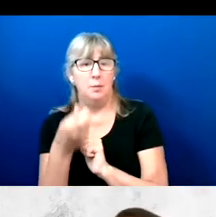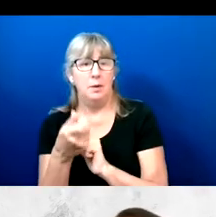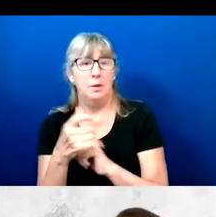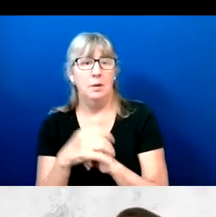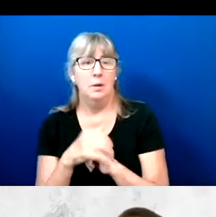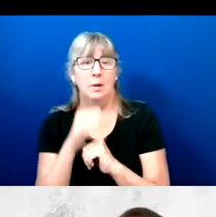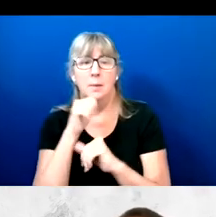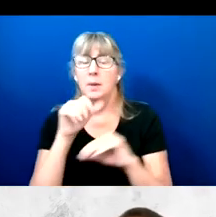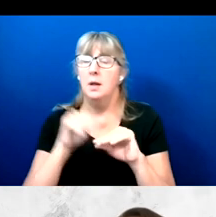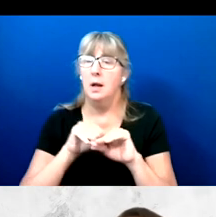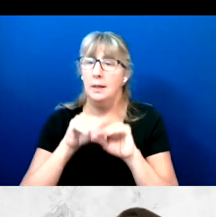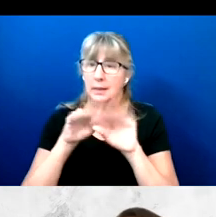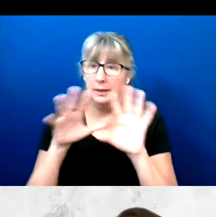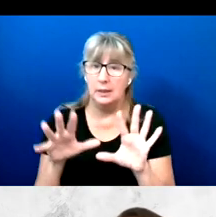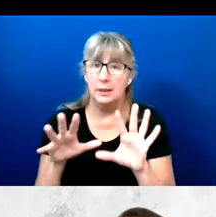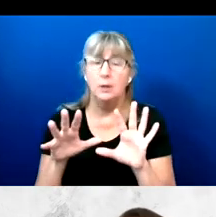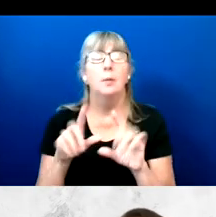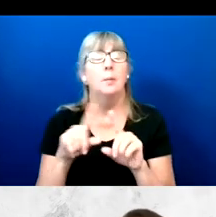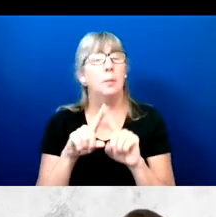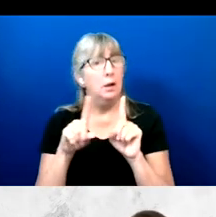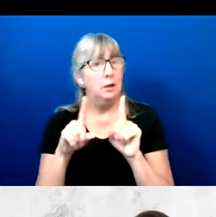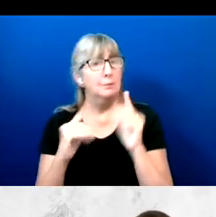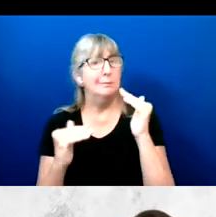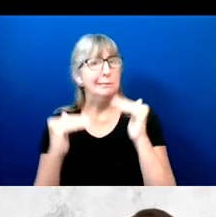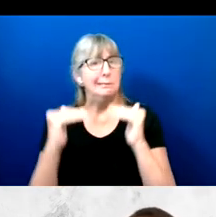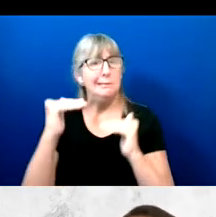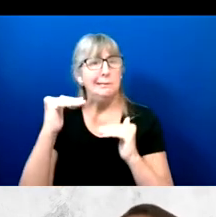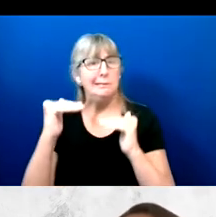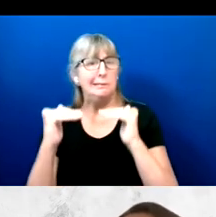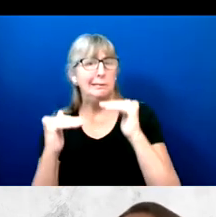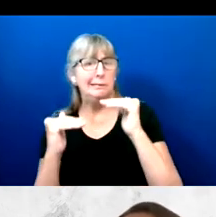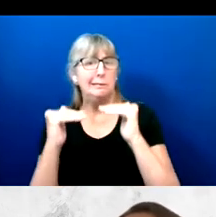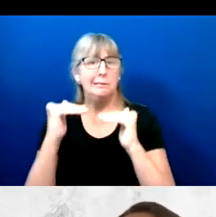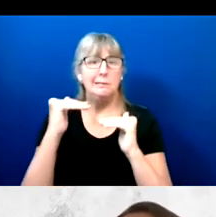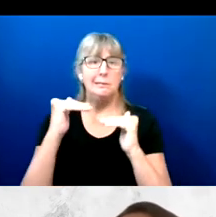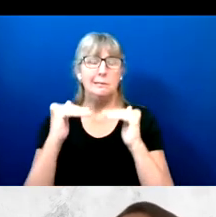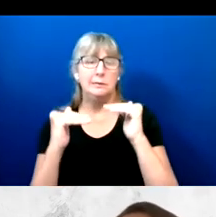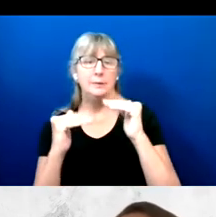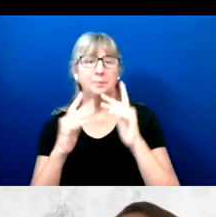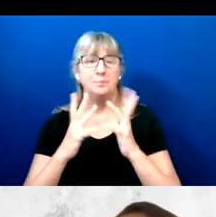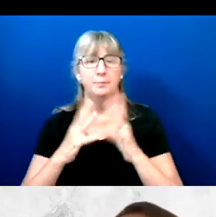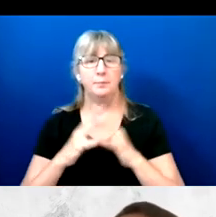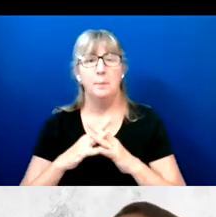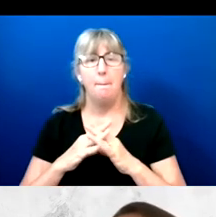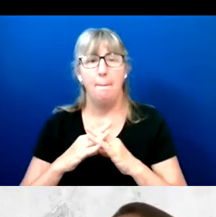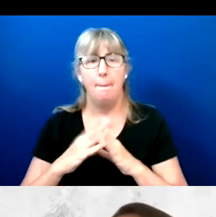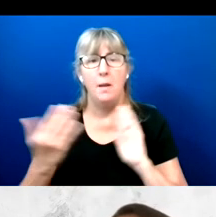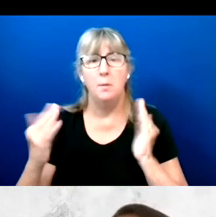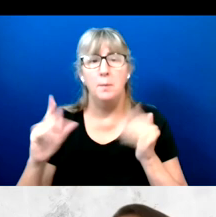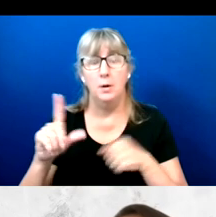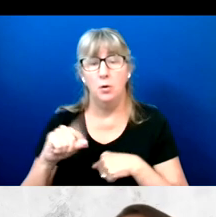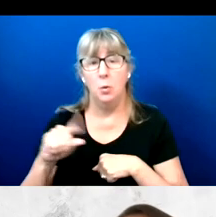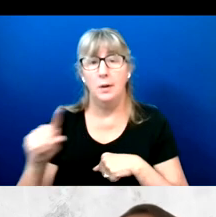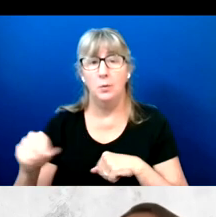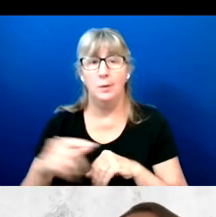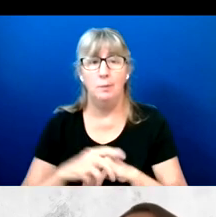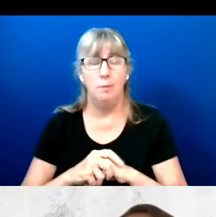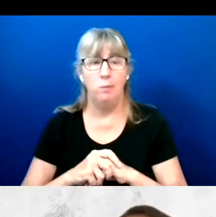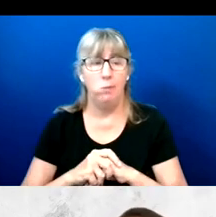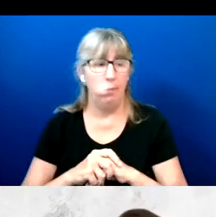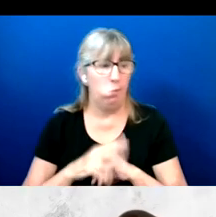reflective of larger shifts in the electorate we saw in 2020.